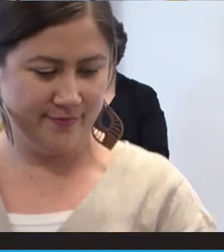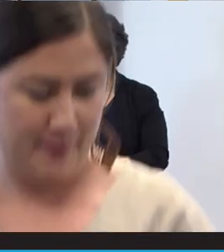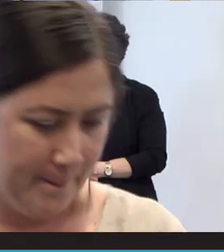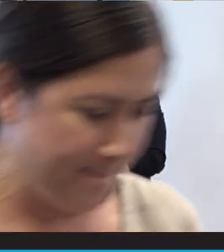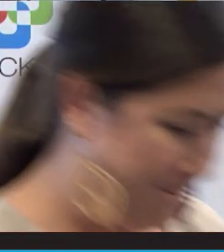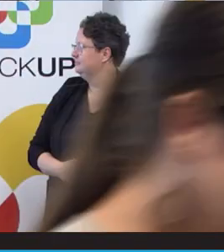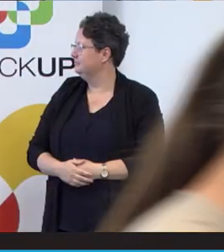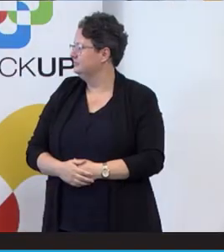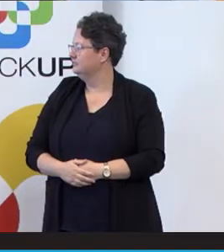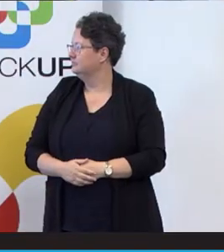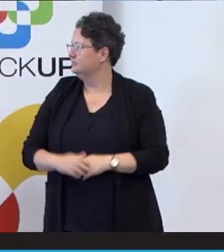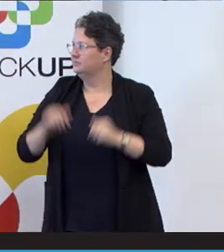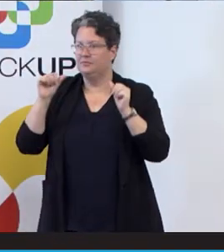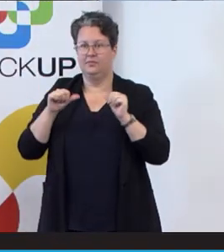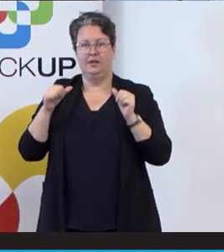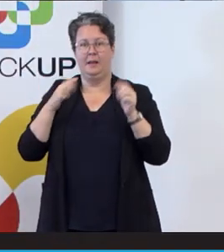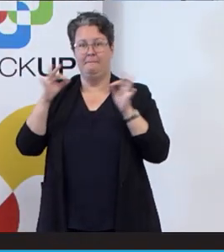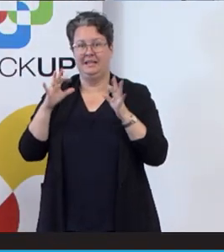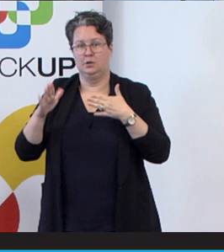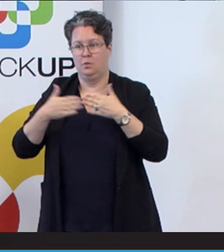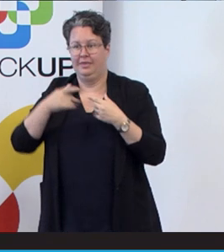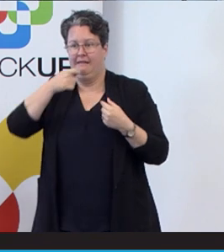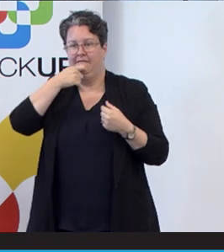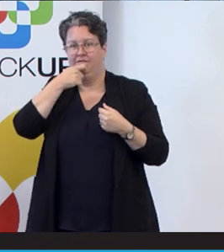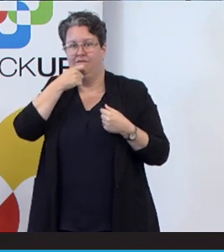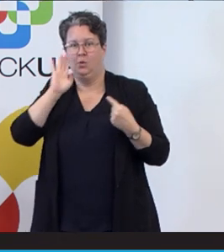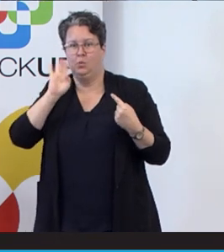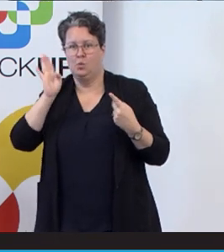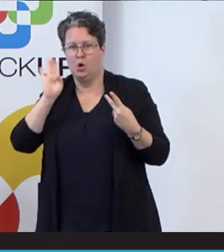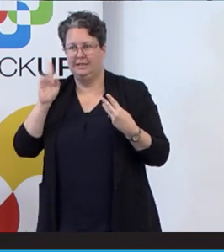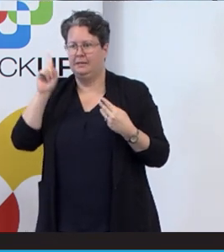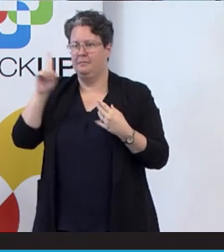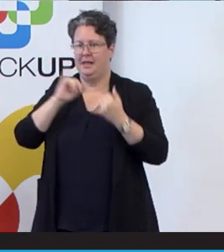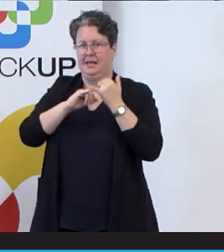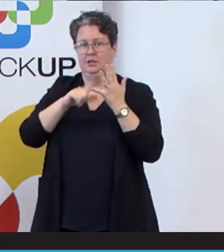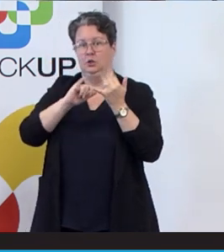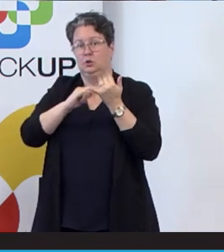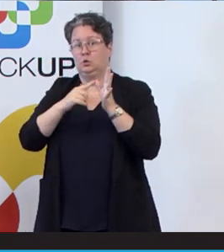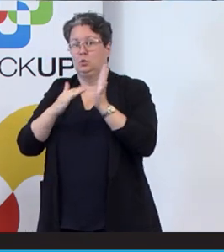Okay. I was just going to close with a few words, but Susan Dickson Grover, who used to be in our